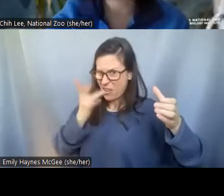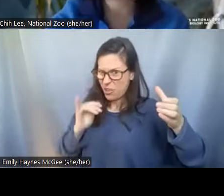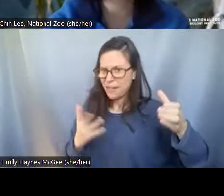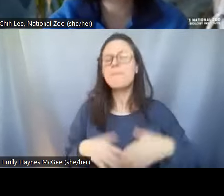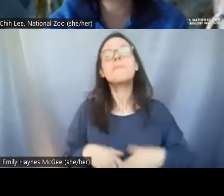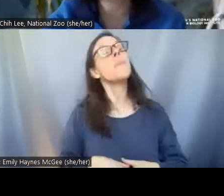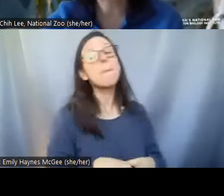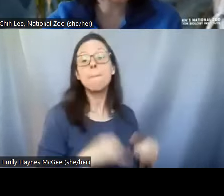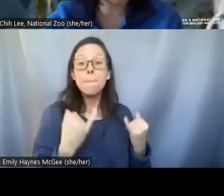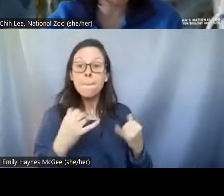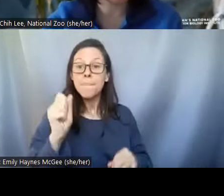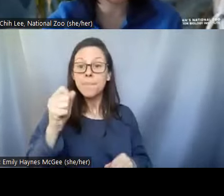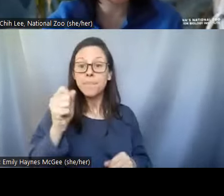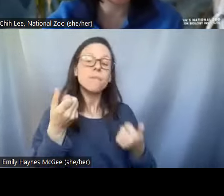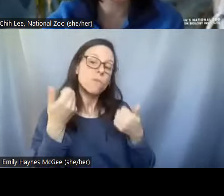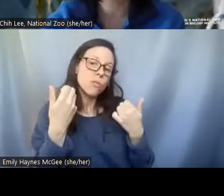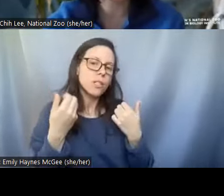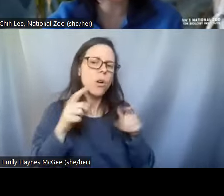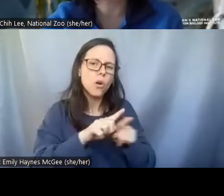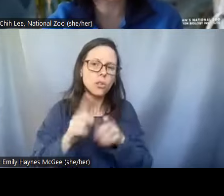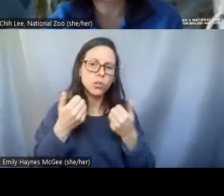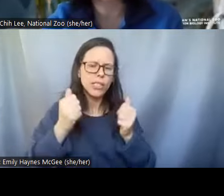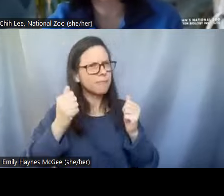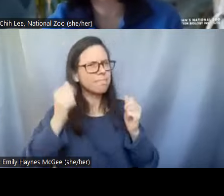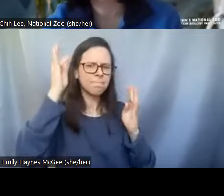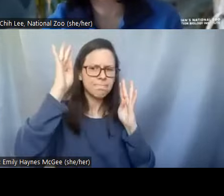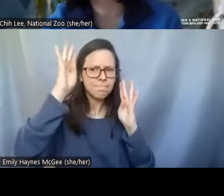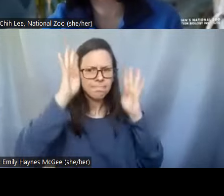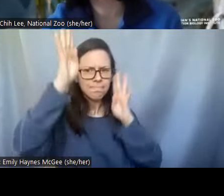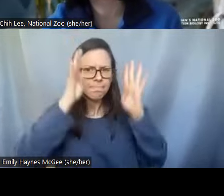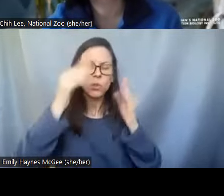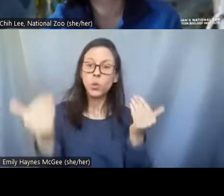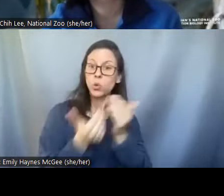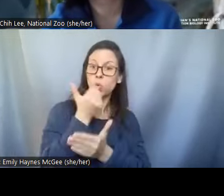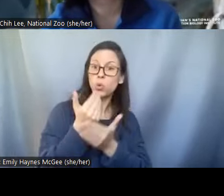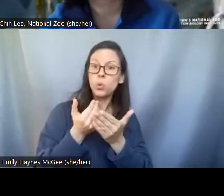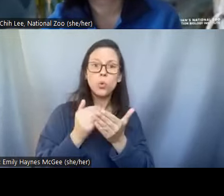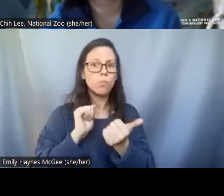on developing new methods so that we can store them without the need of liquid nitrogen. >>Shellie: So you're